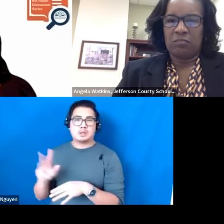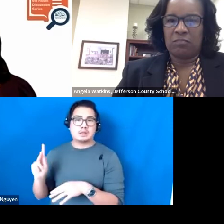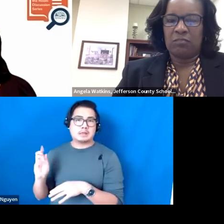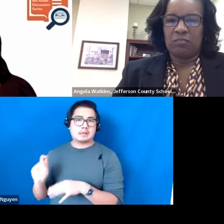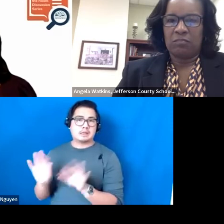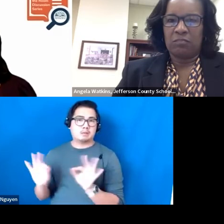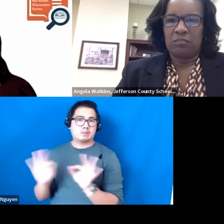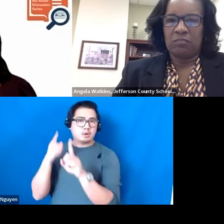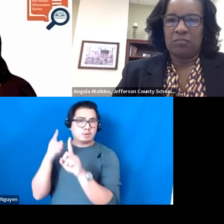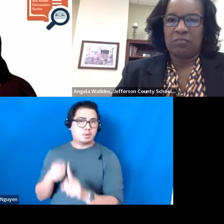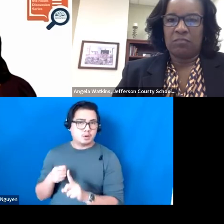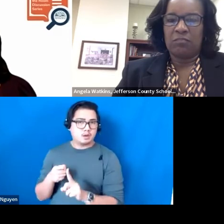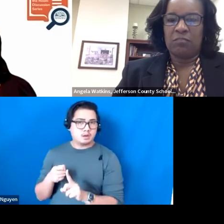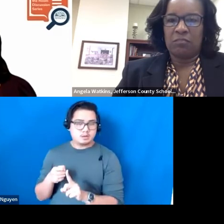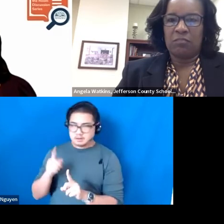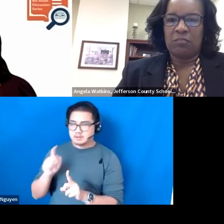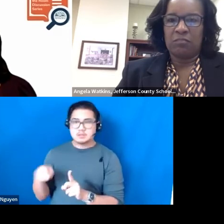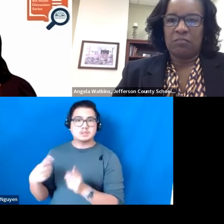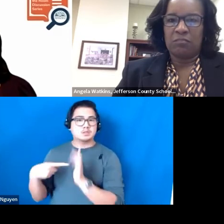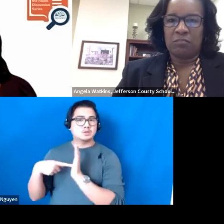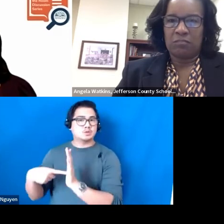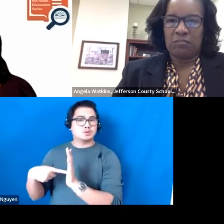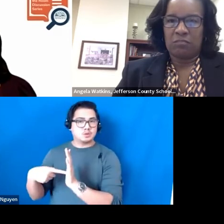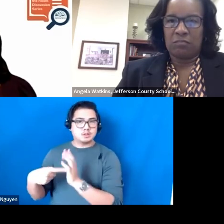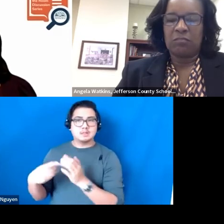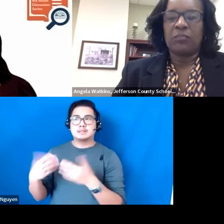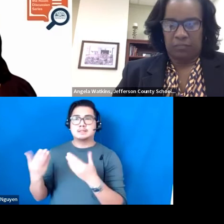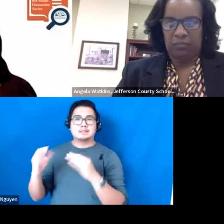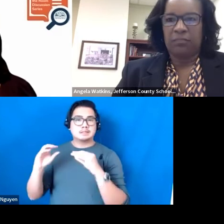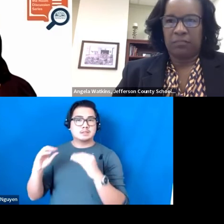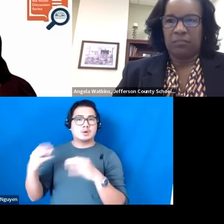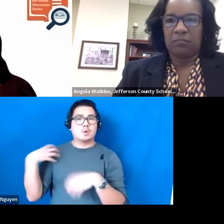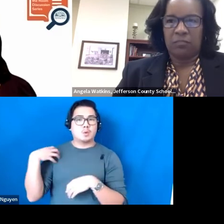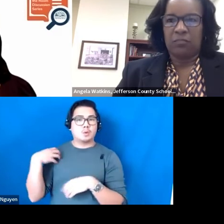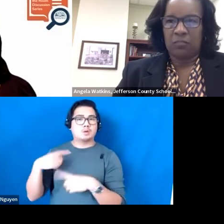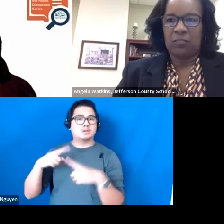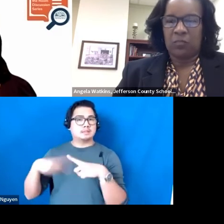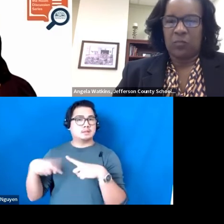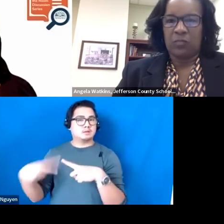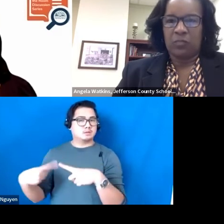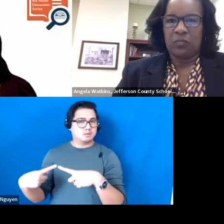She needs to be able to show the coaching cycles that she is working on whether those